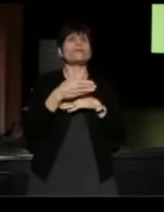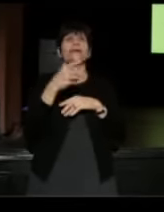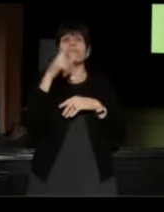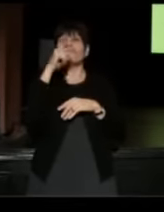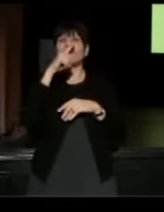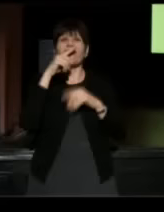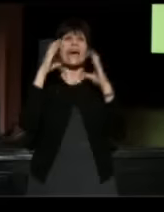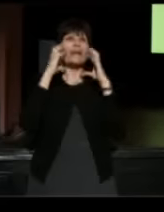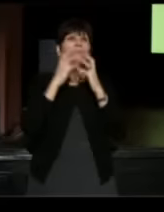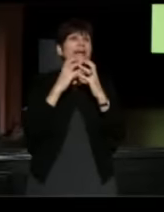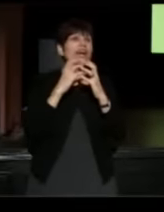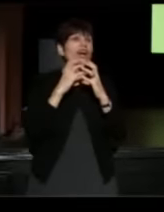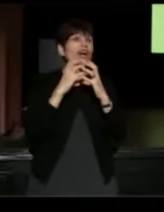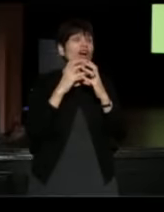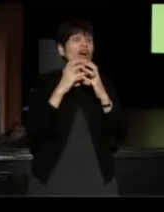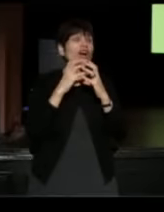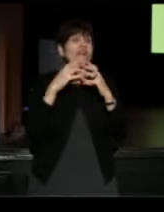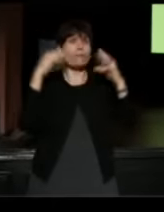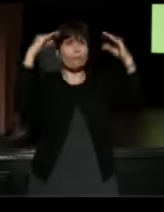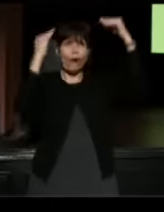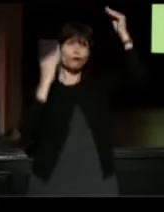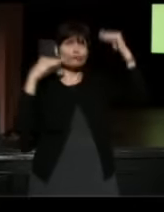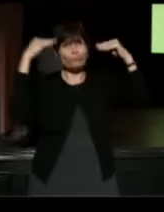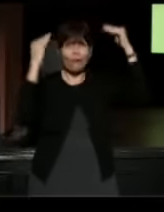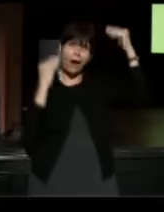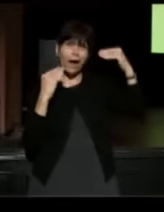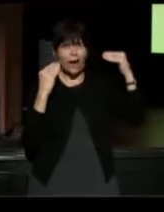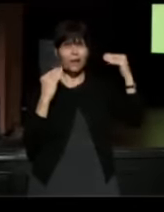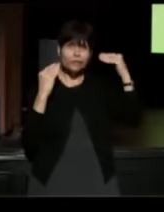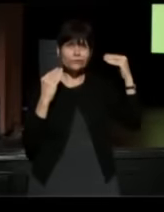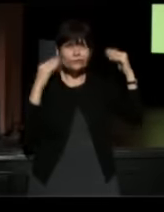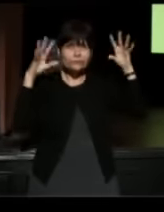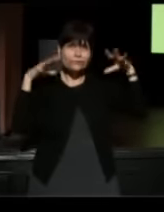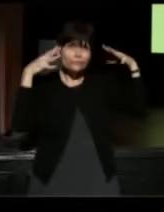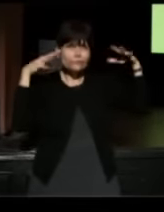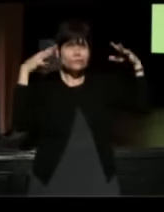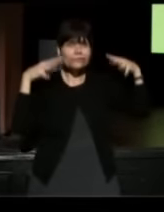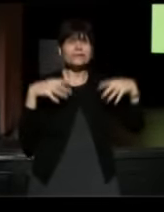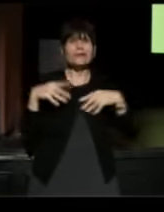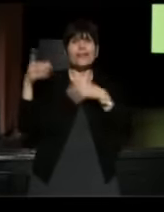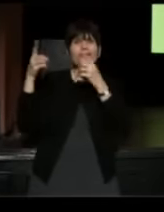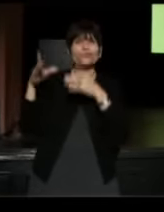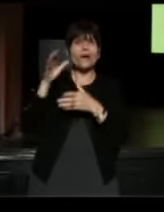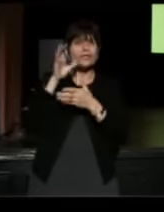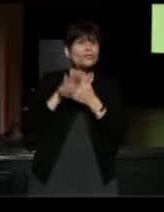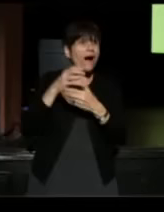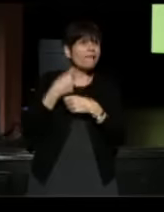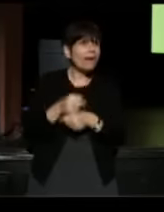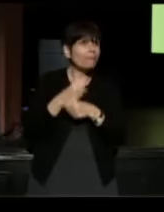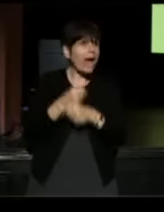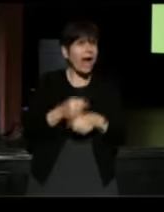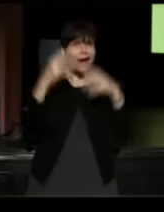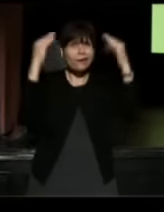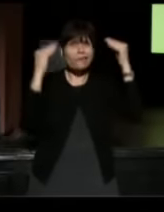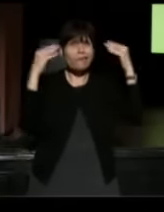and this big, floppy mushroom hat made out of upholstery fabric that the director's wife had made, and everybody burst in laughter.